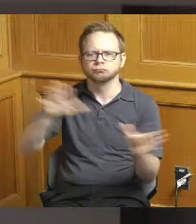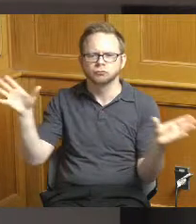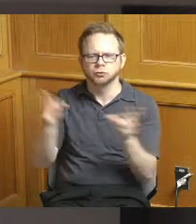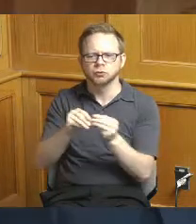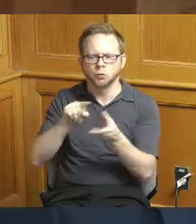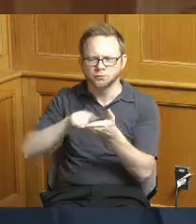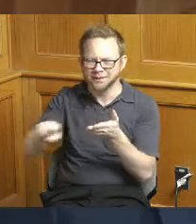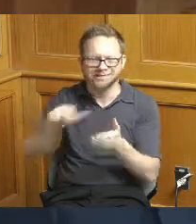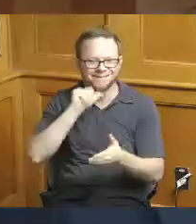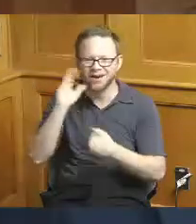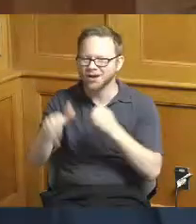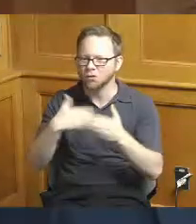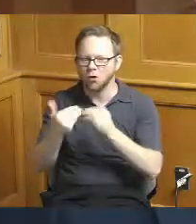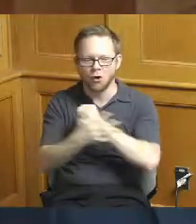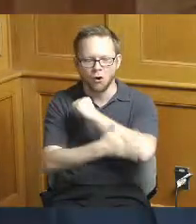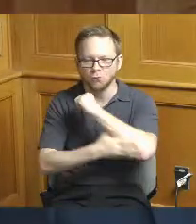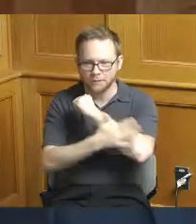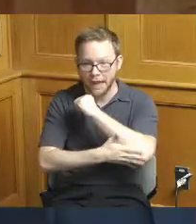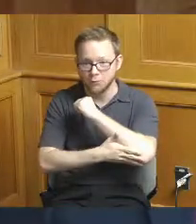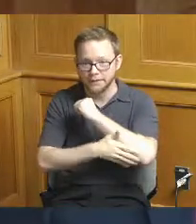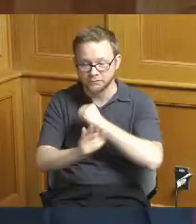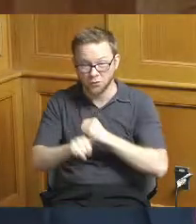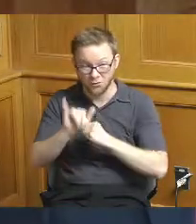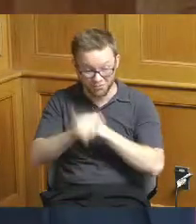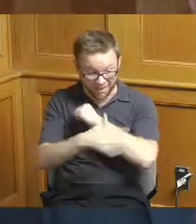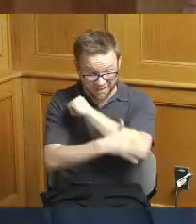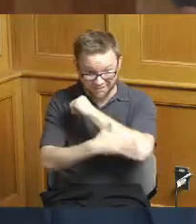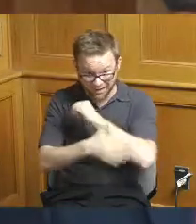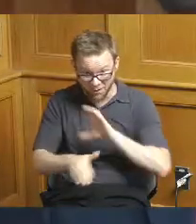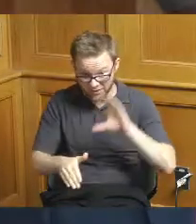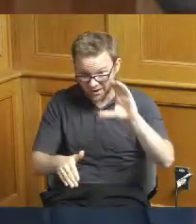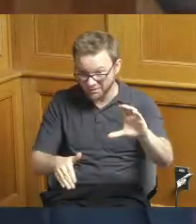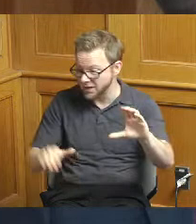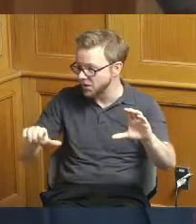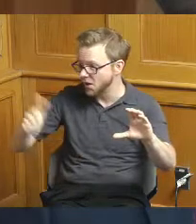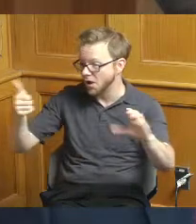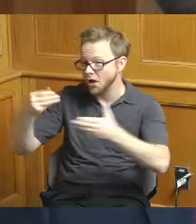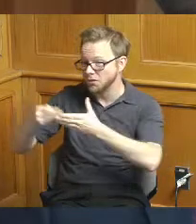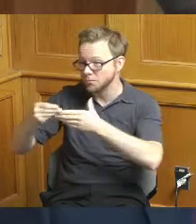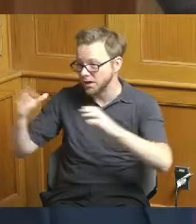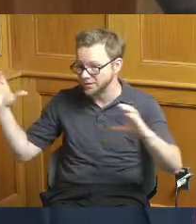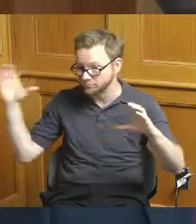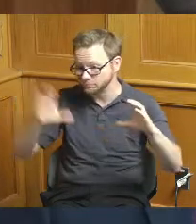county money but any monies that are coming in because this one is huge right this is they're